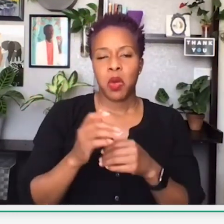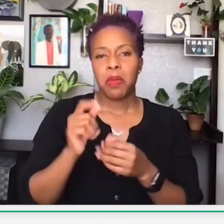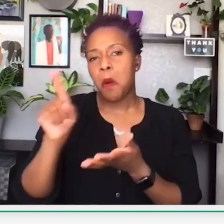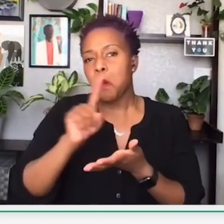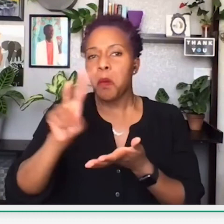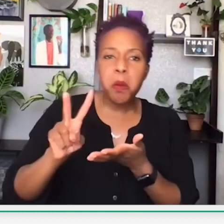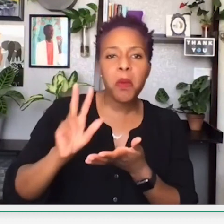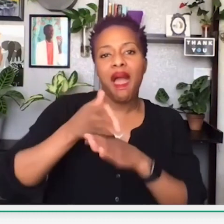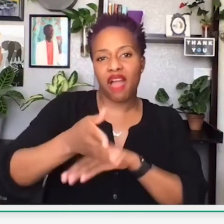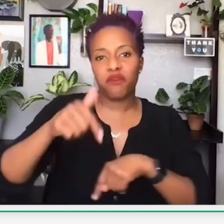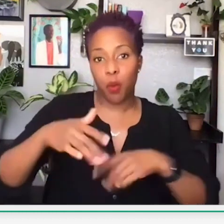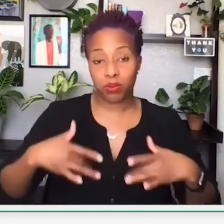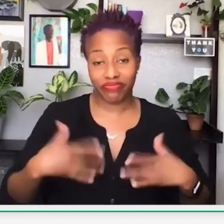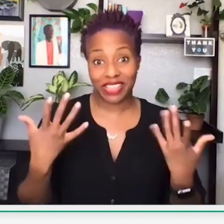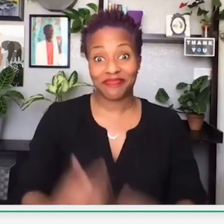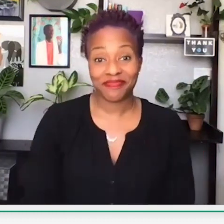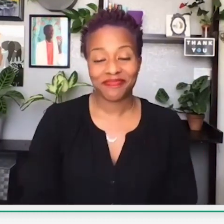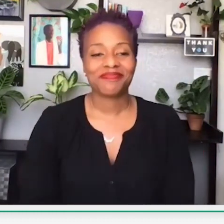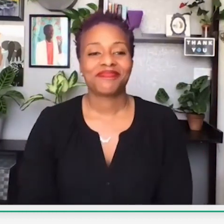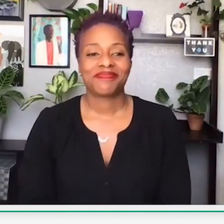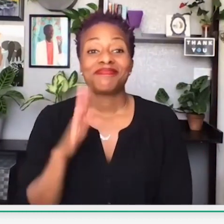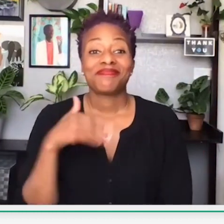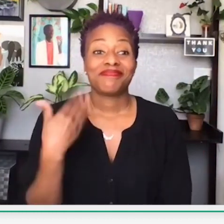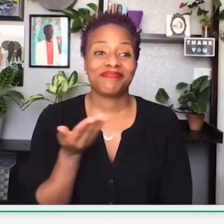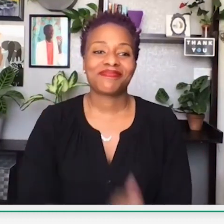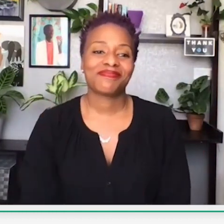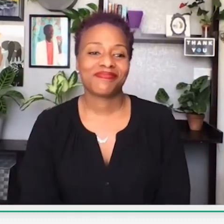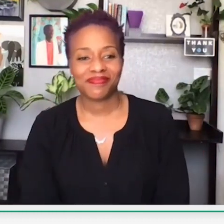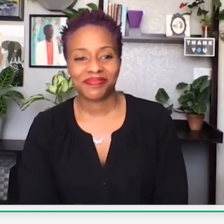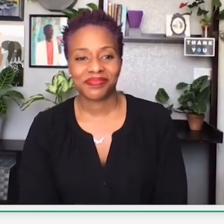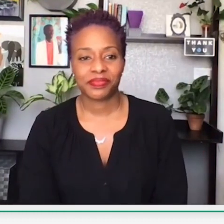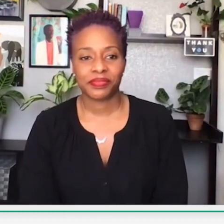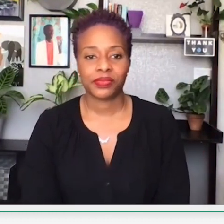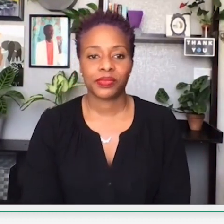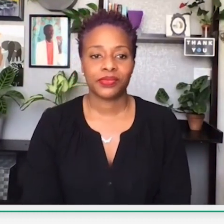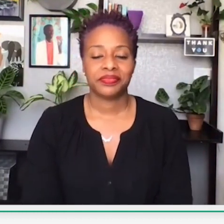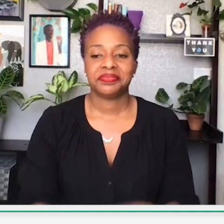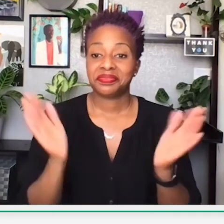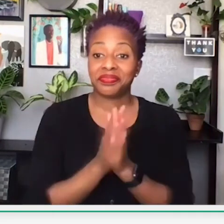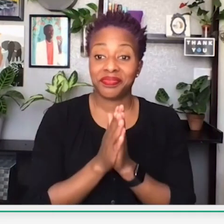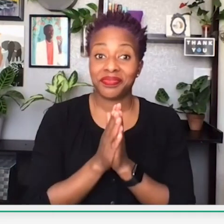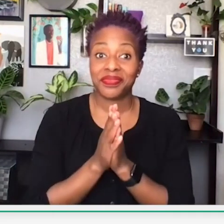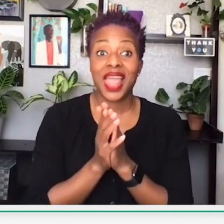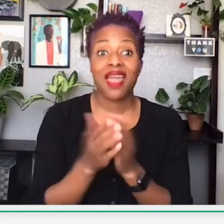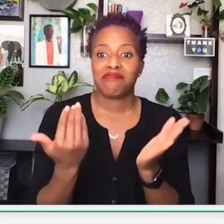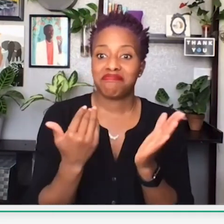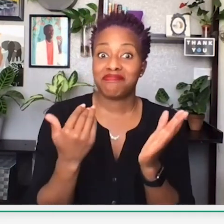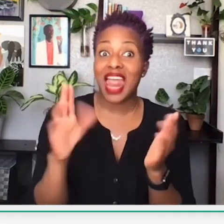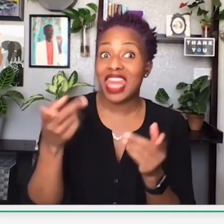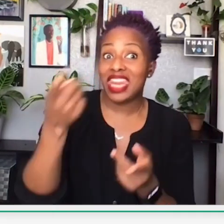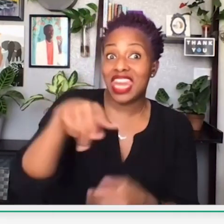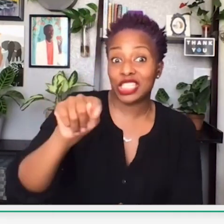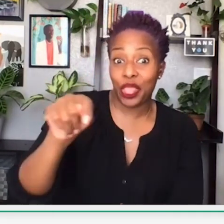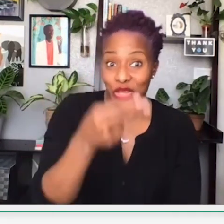So again this presentation will be recorded and will be available, as well as the slides.